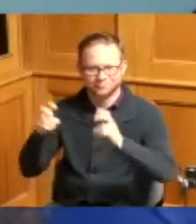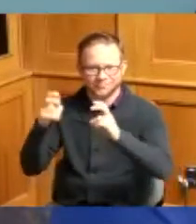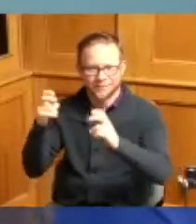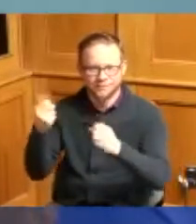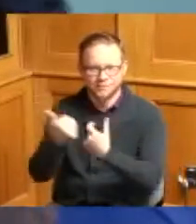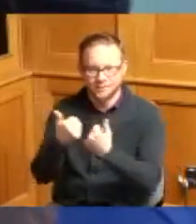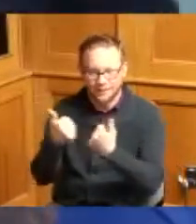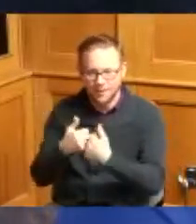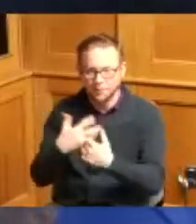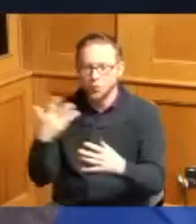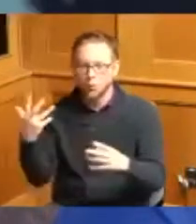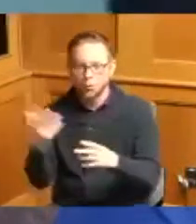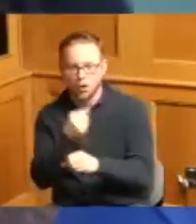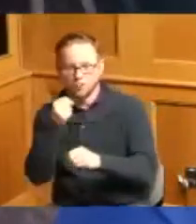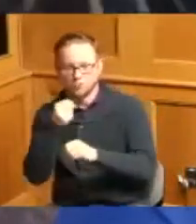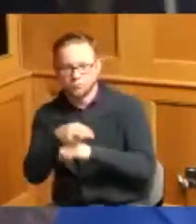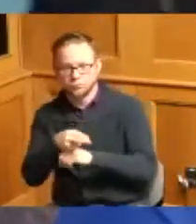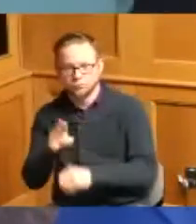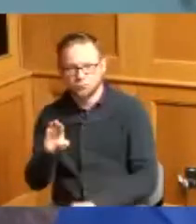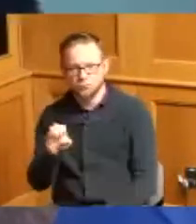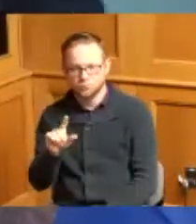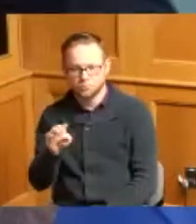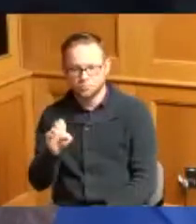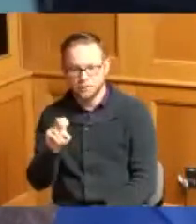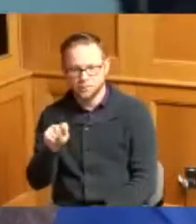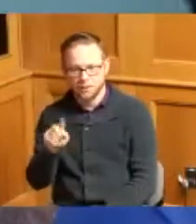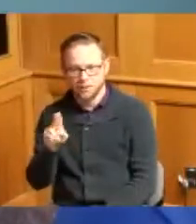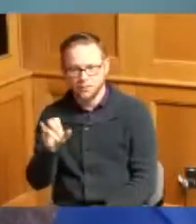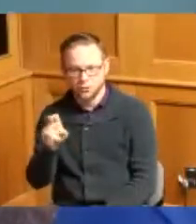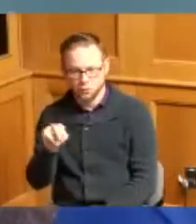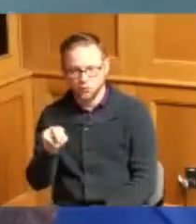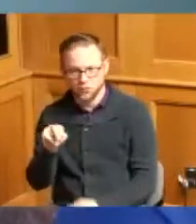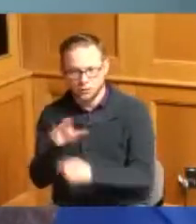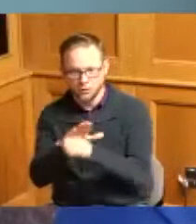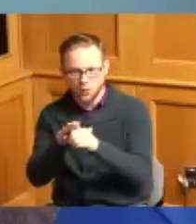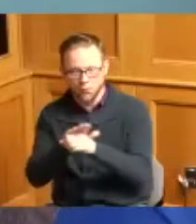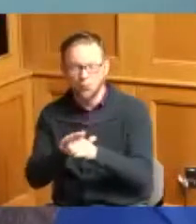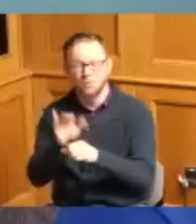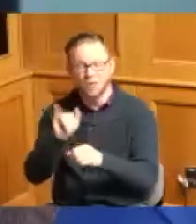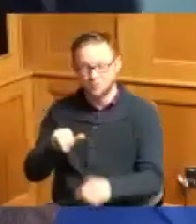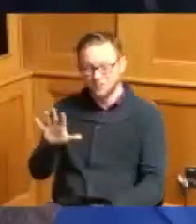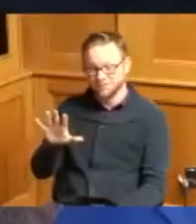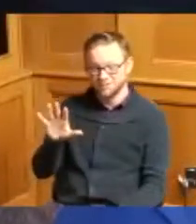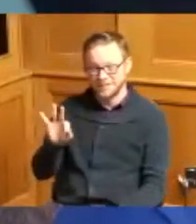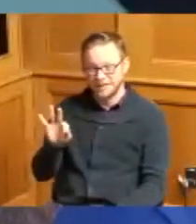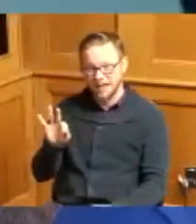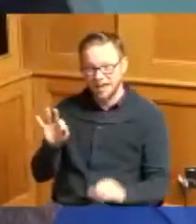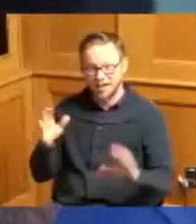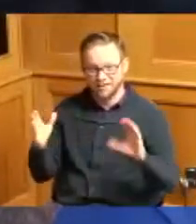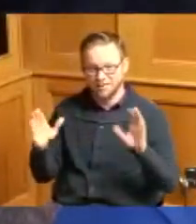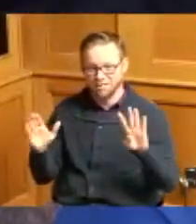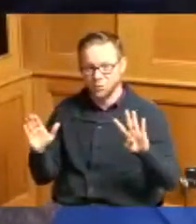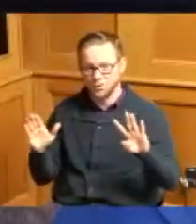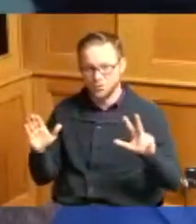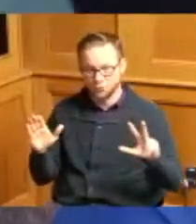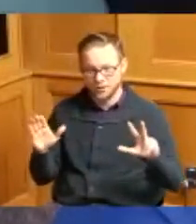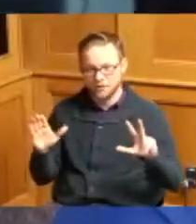over Belmont Union local 59-43 I saw that game to advance to the state championship